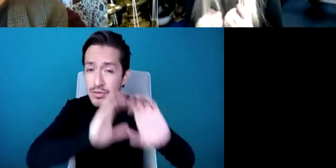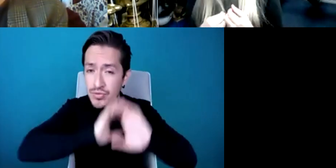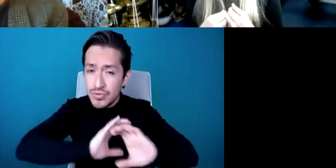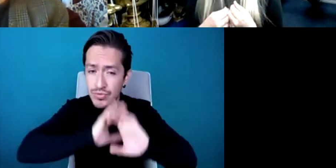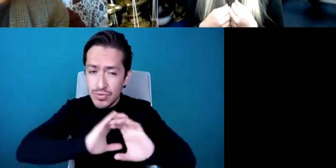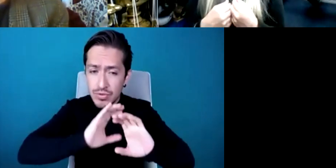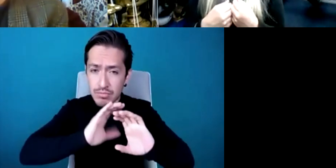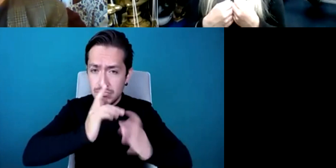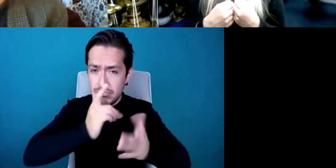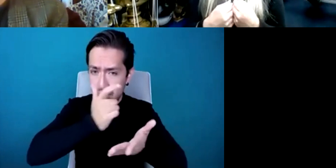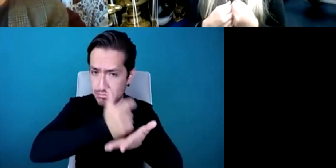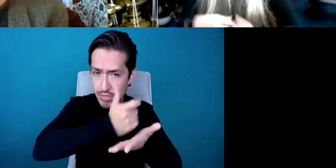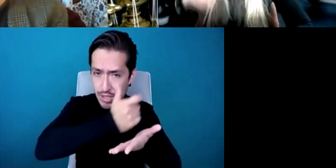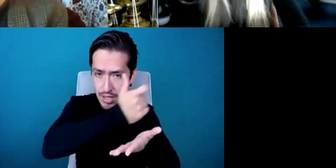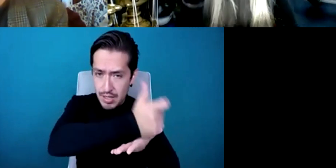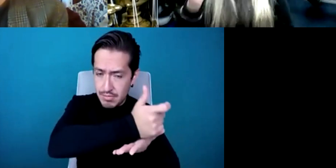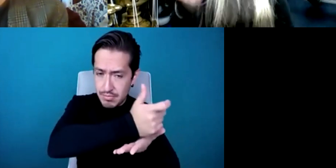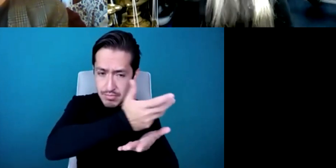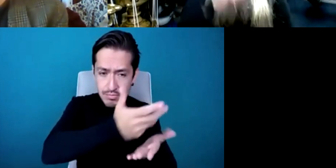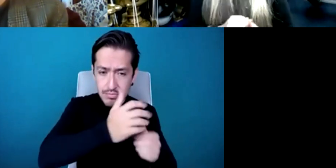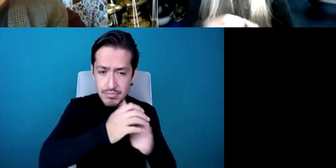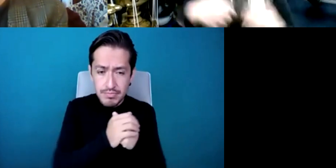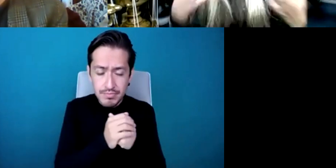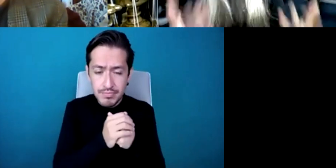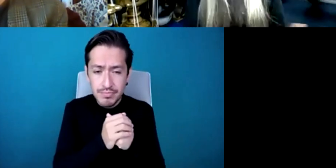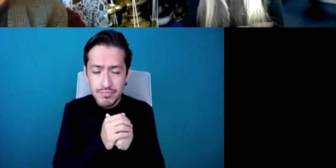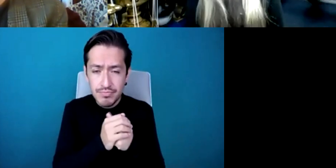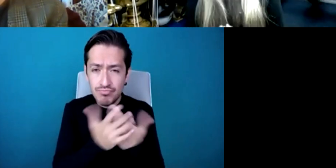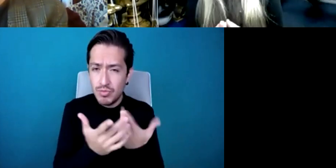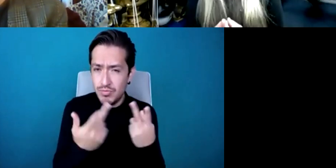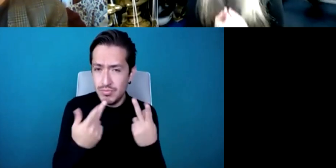people and they would just say choose your composer and they'll support the commission of